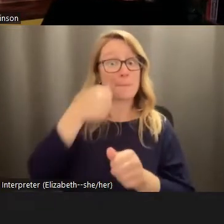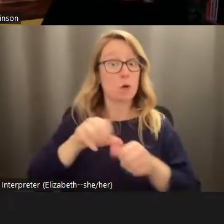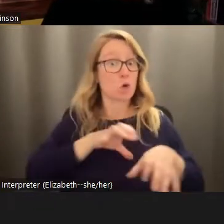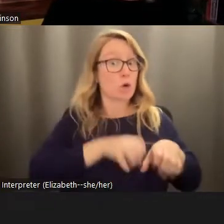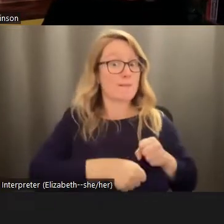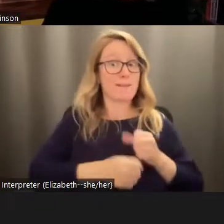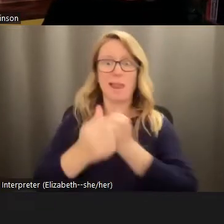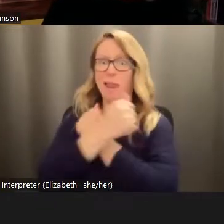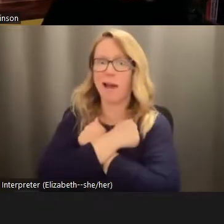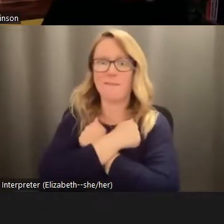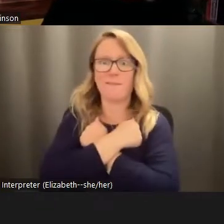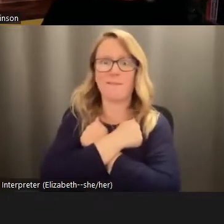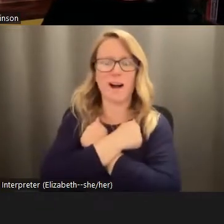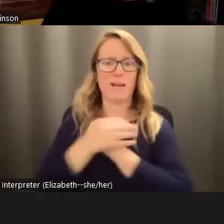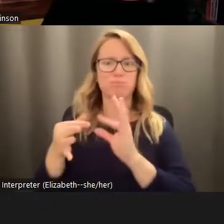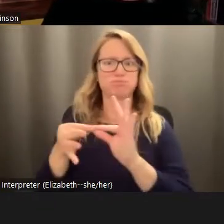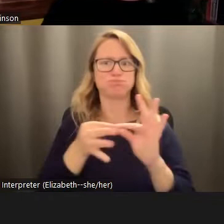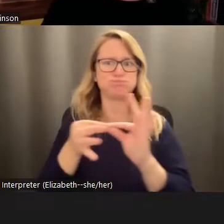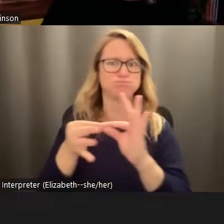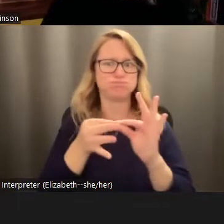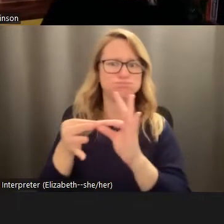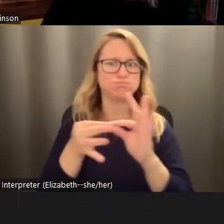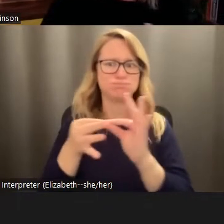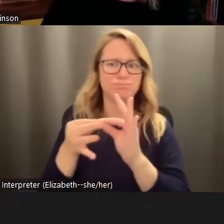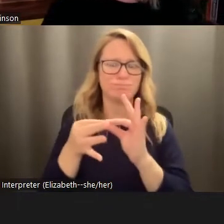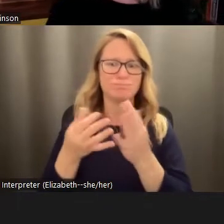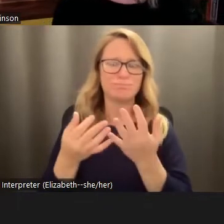necessarily two sides of the same coin, it not only helps